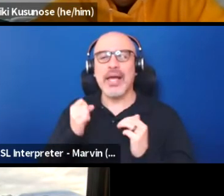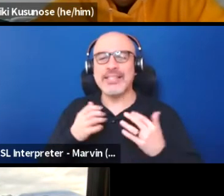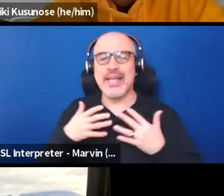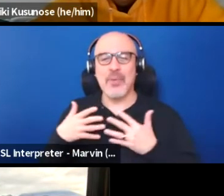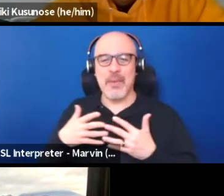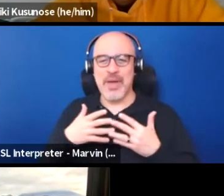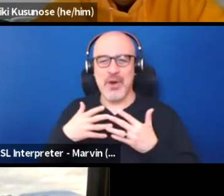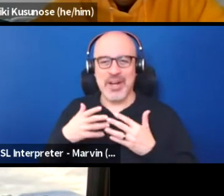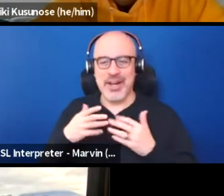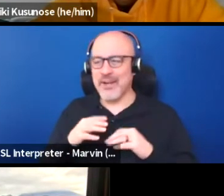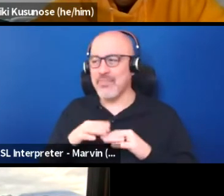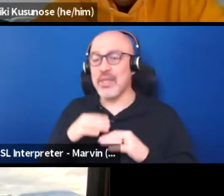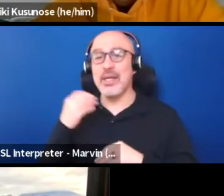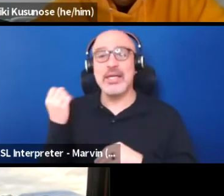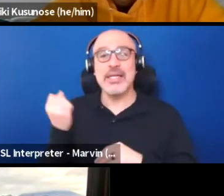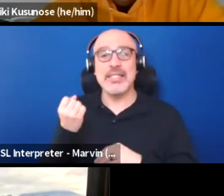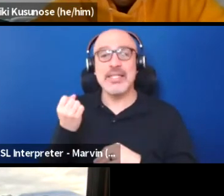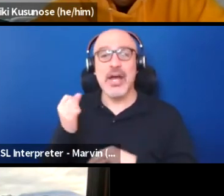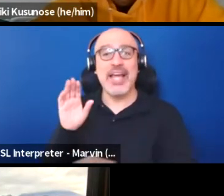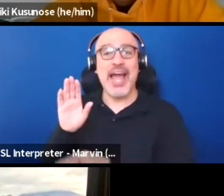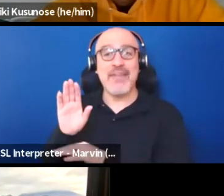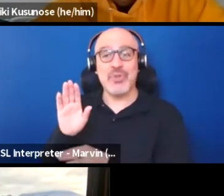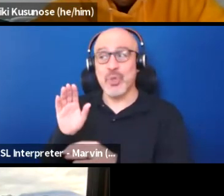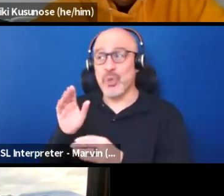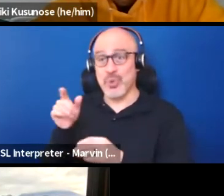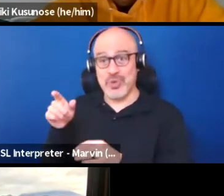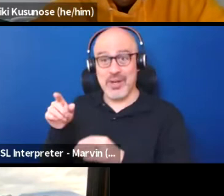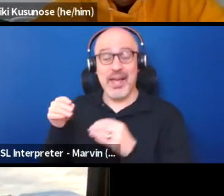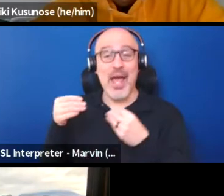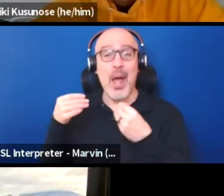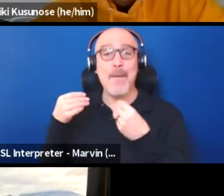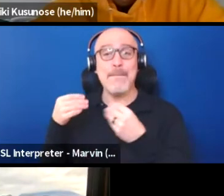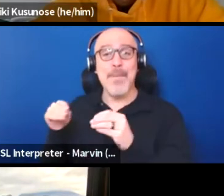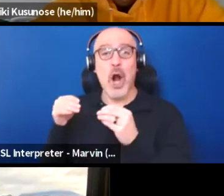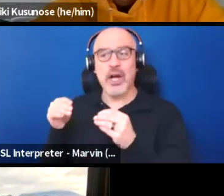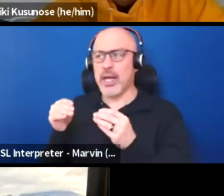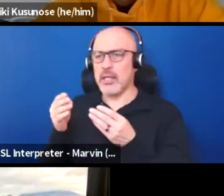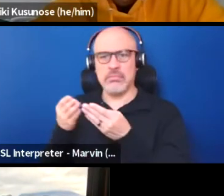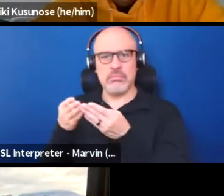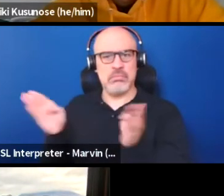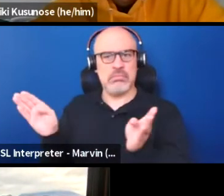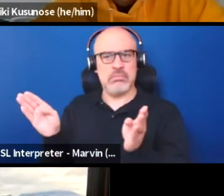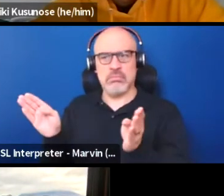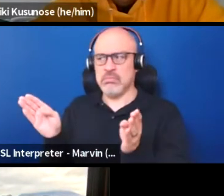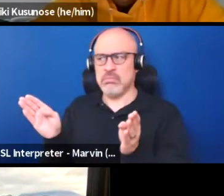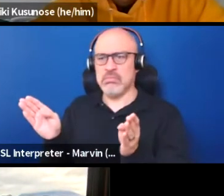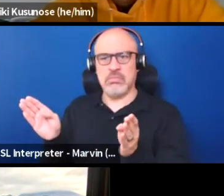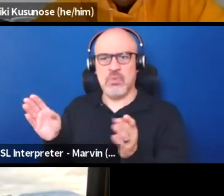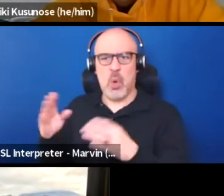And on Saturday afternoon by their market, they have this open stage in this open central area.